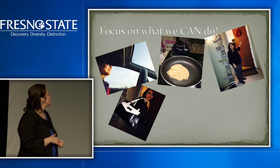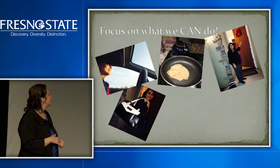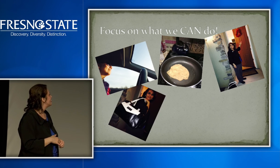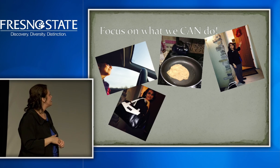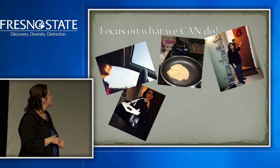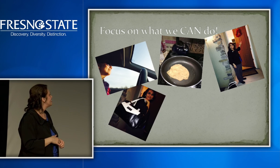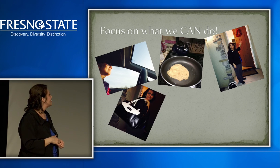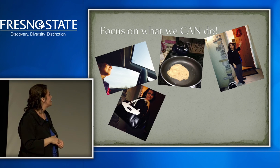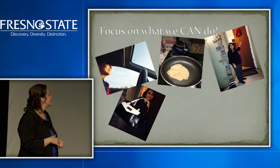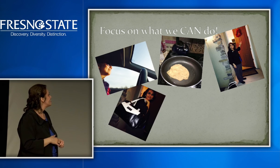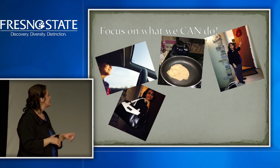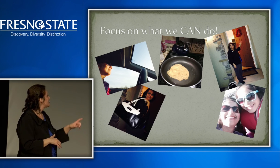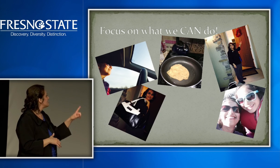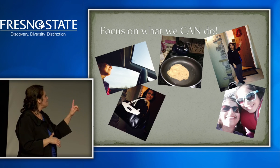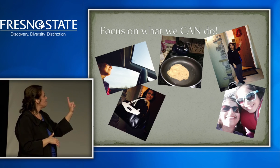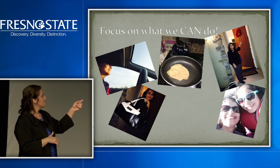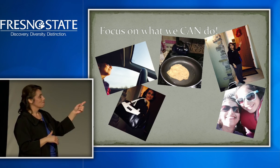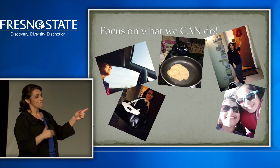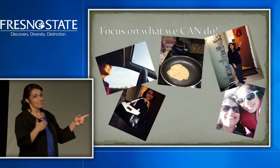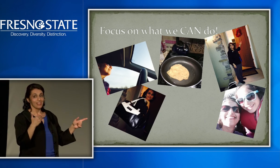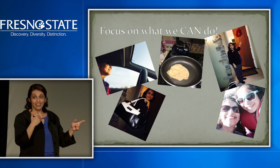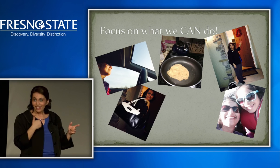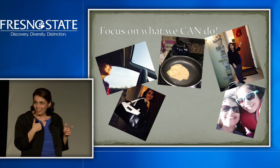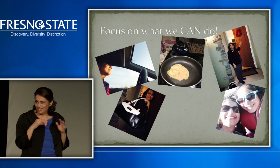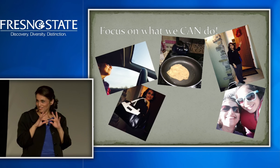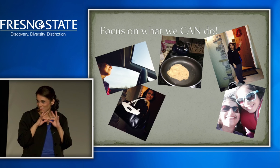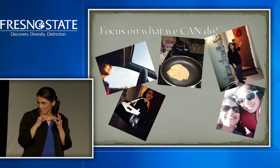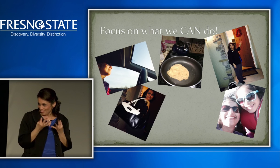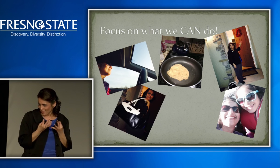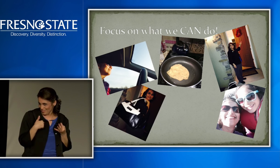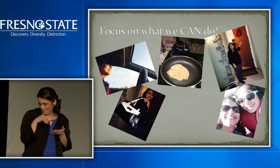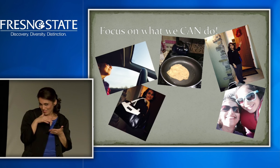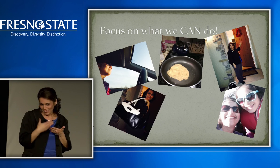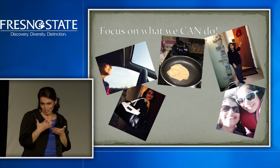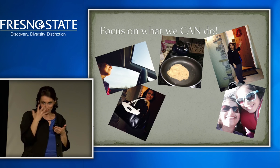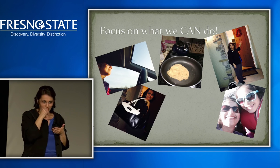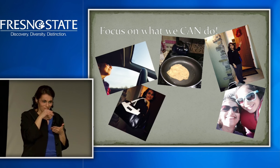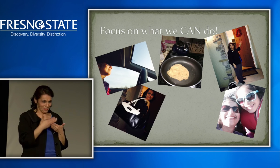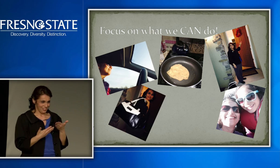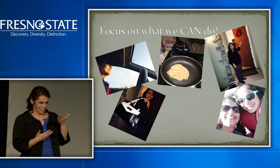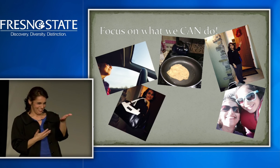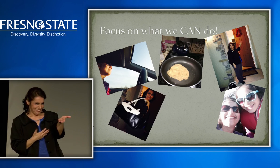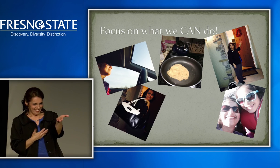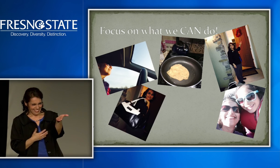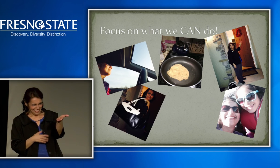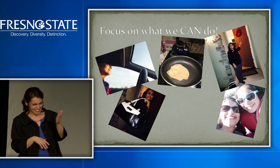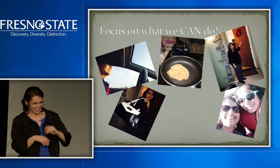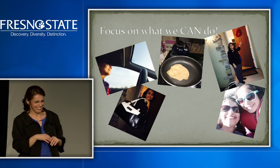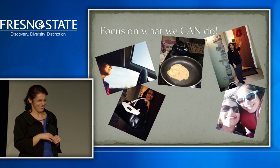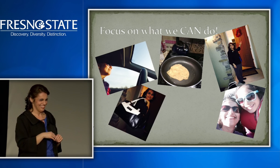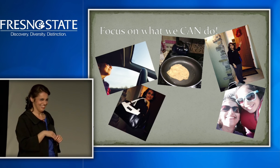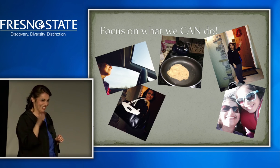I can work, that's my point. I have a family. I have my beautiful daughter with me tonight.